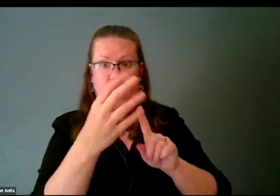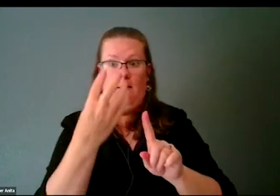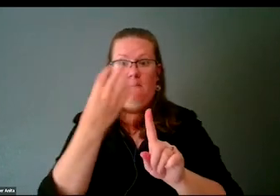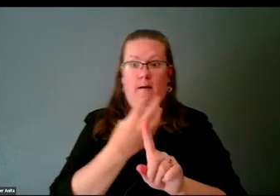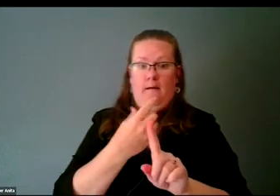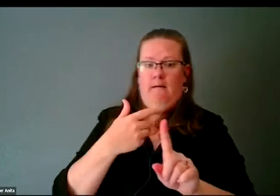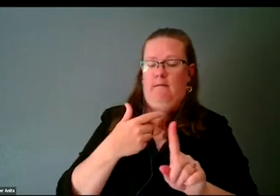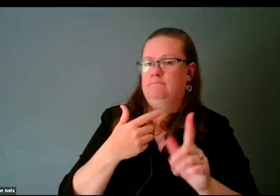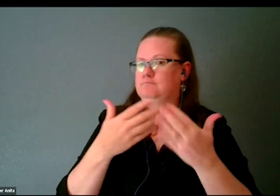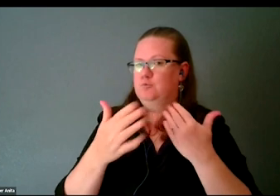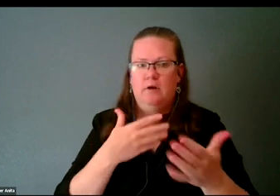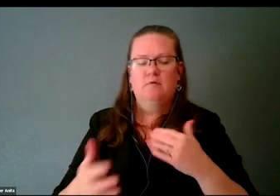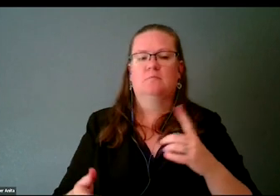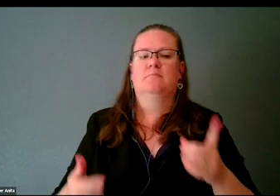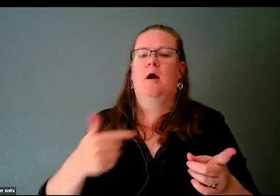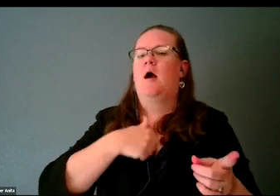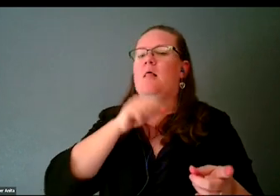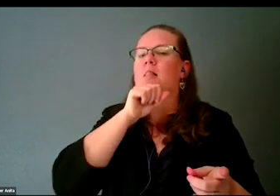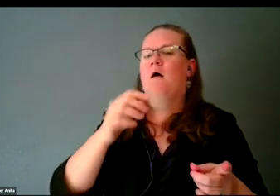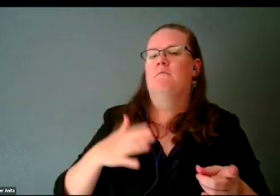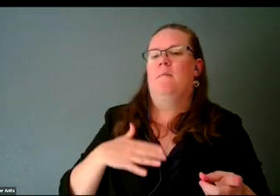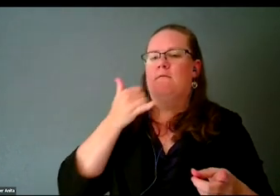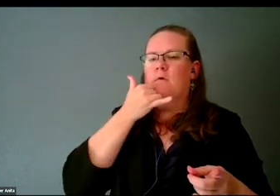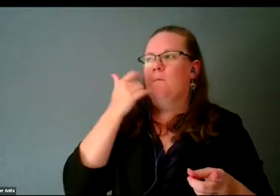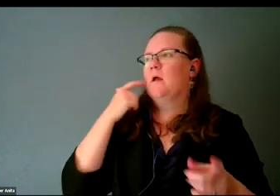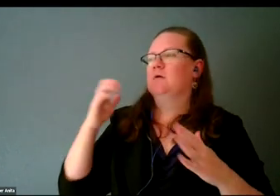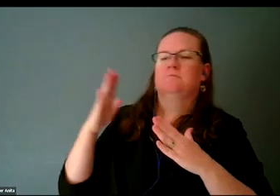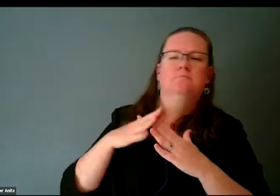because of the superior pictures that it takes.